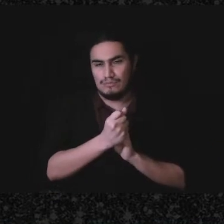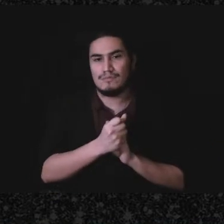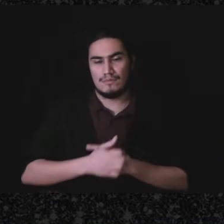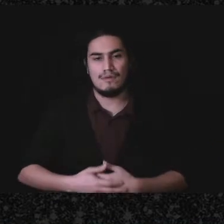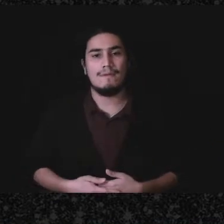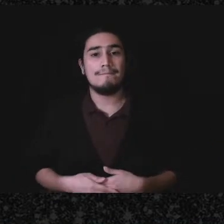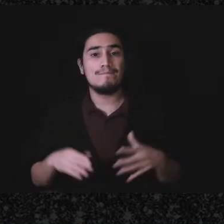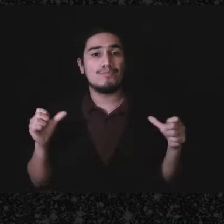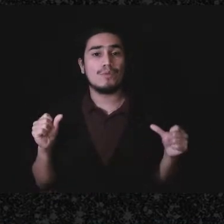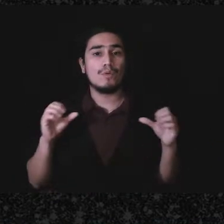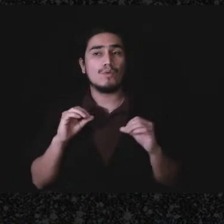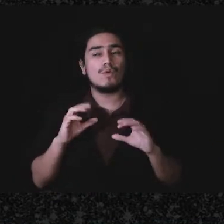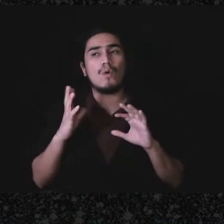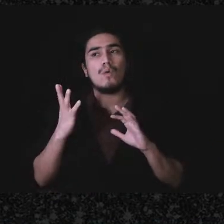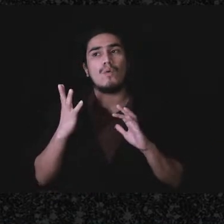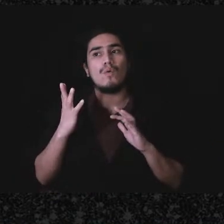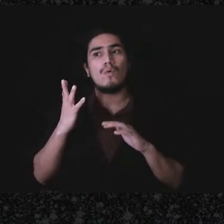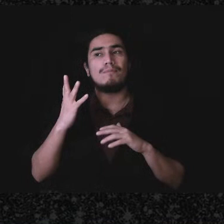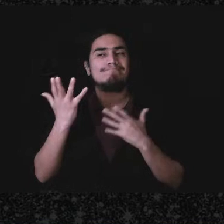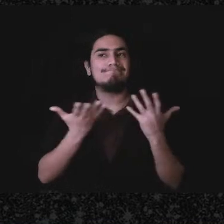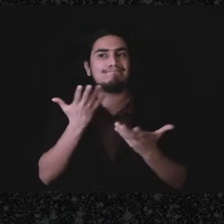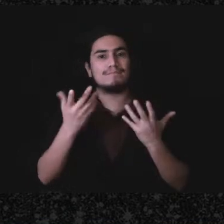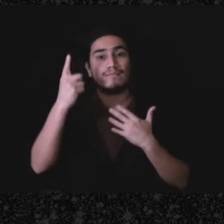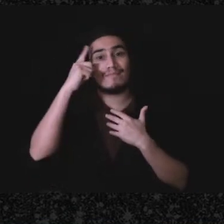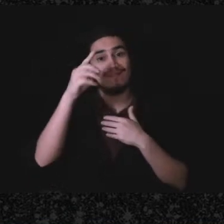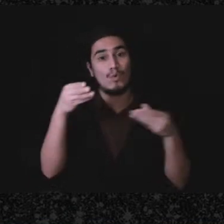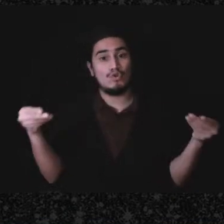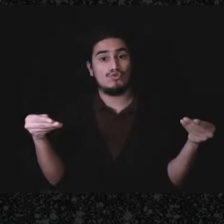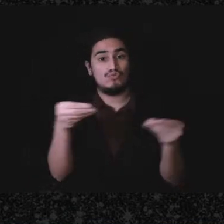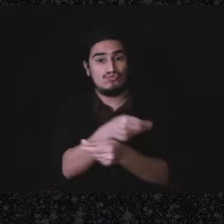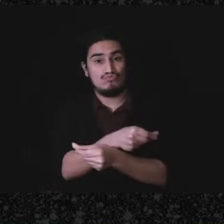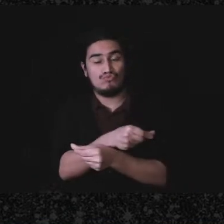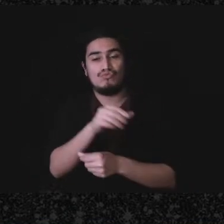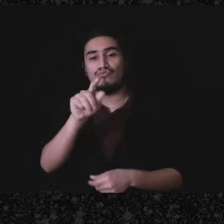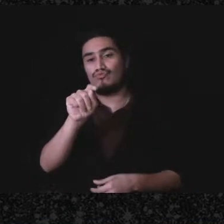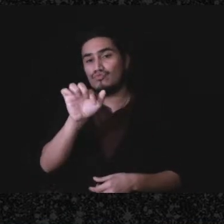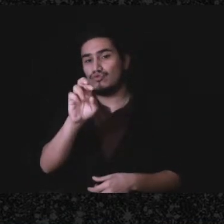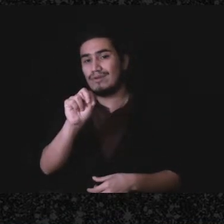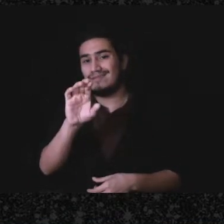Just for transactions, that I don't really think it affects the analysis much, is the